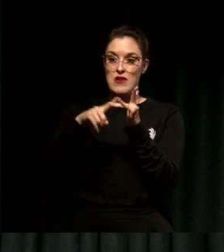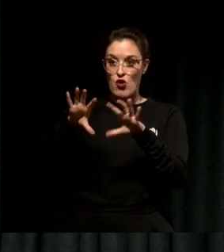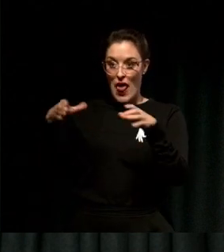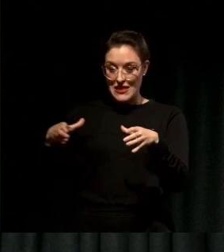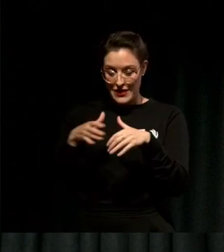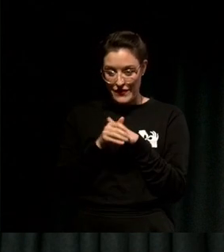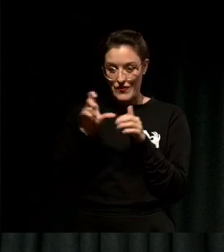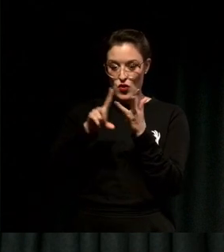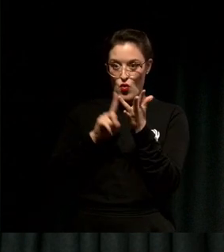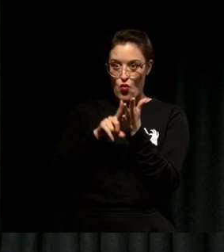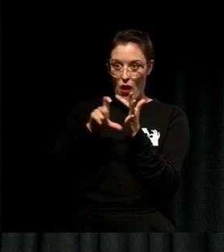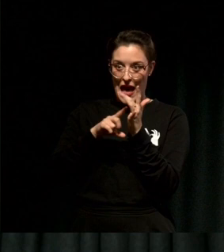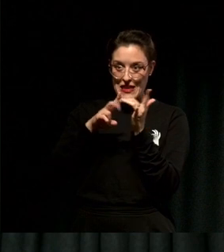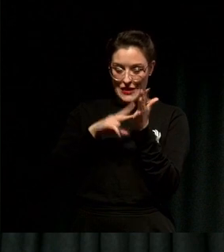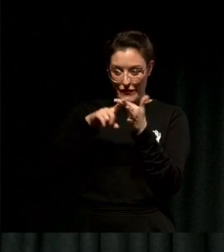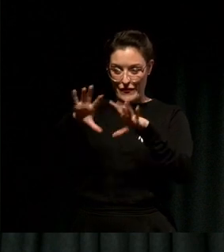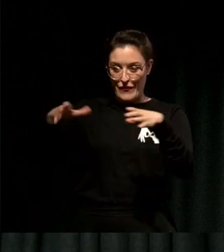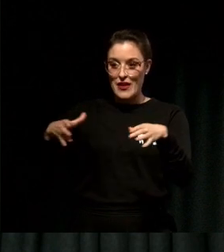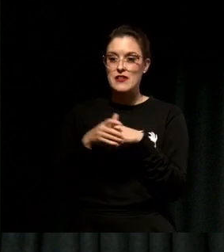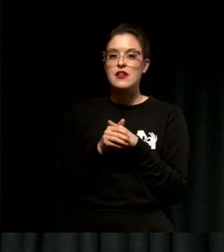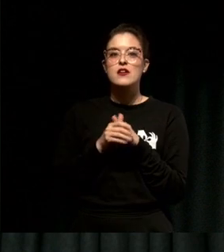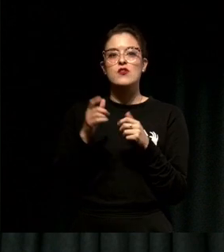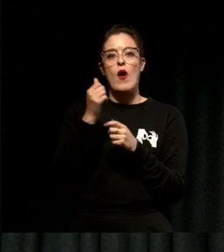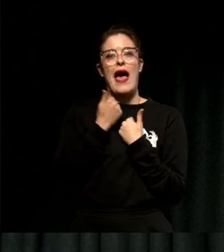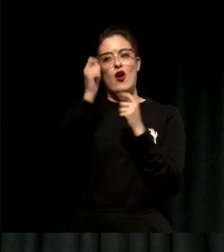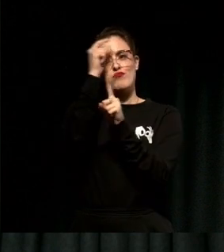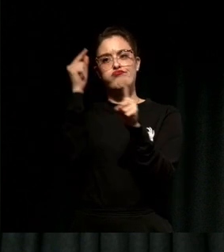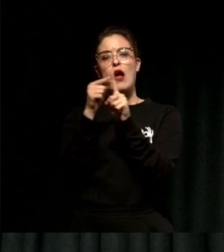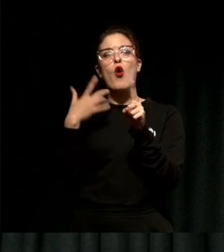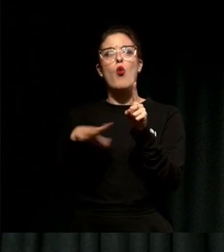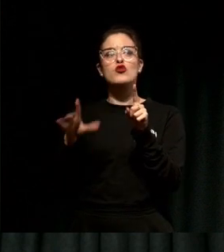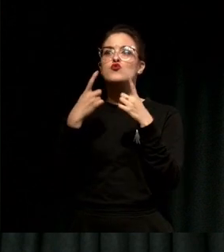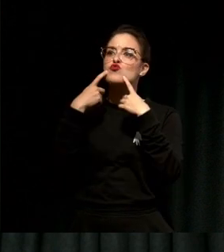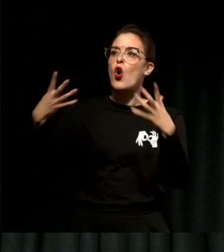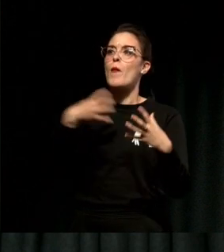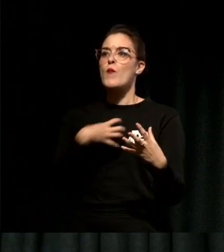Our mission is to increase the visibility of South Asians in Australia, and we've already started to see some impact.